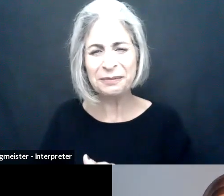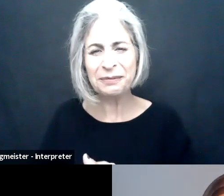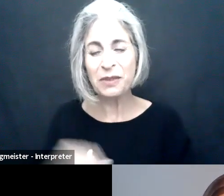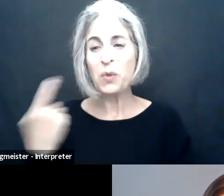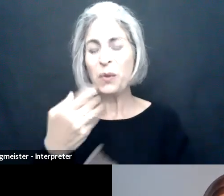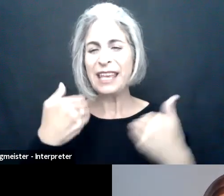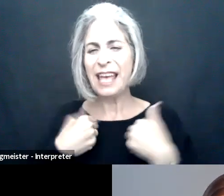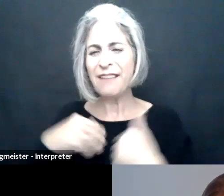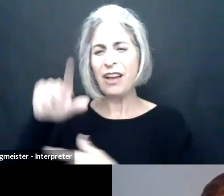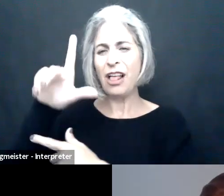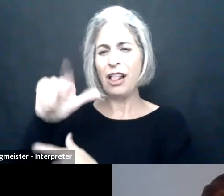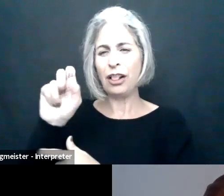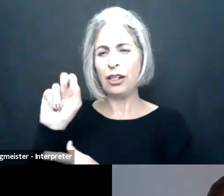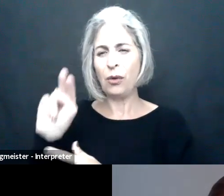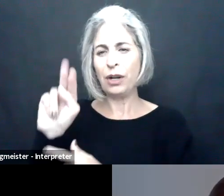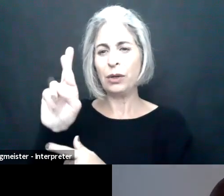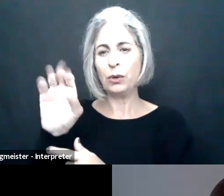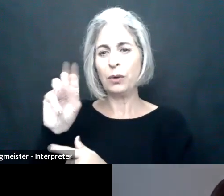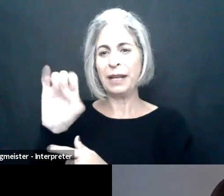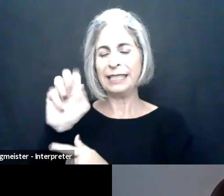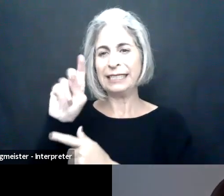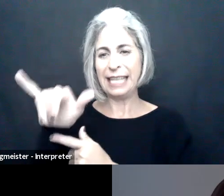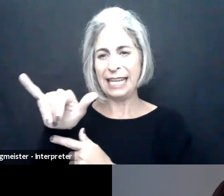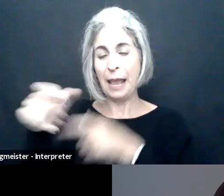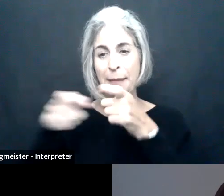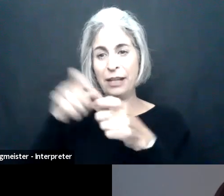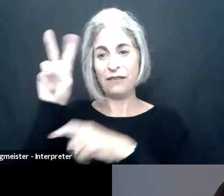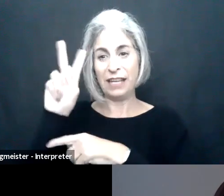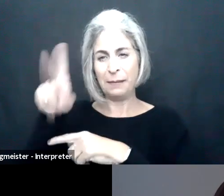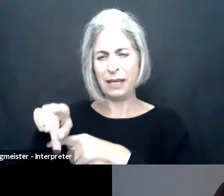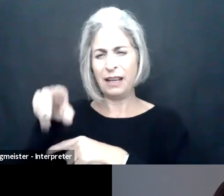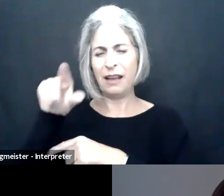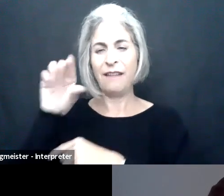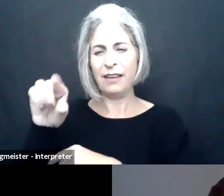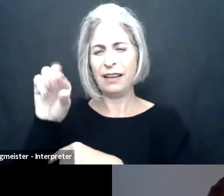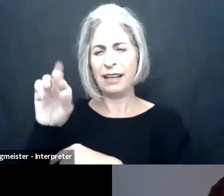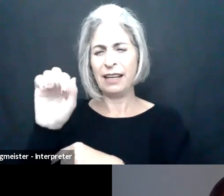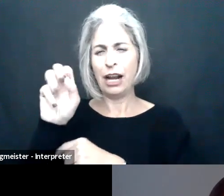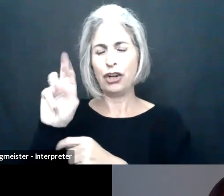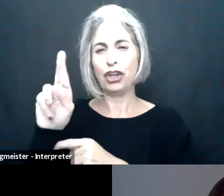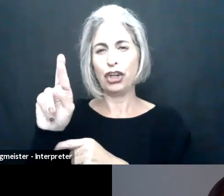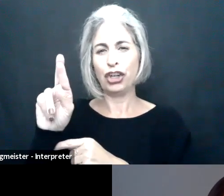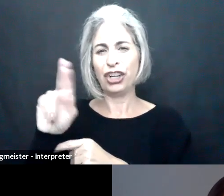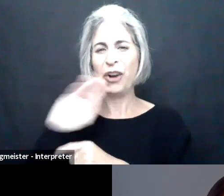So moving on to our next spotlight today during our briefing, we have Lauren Romansky. Gartner.